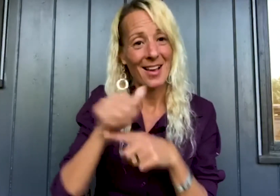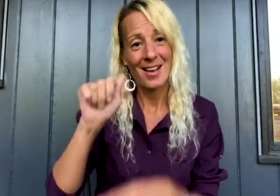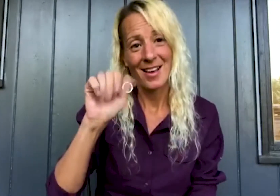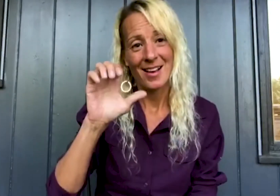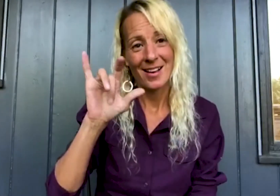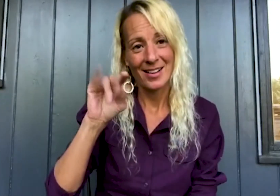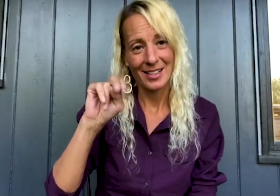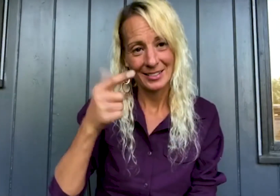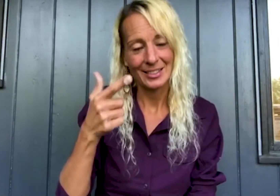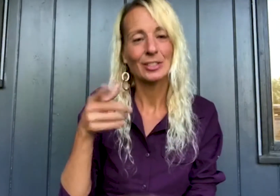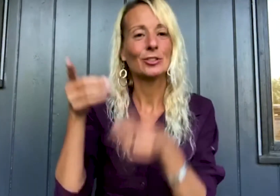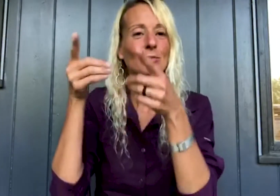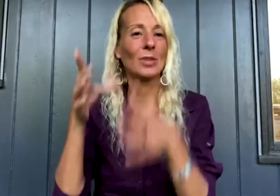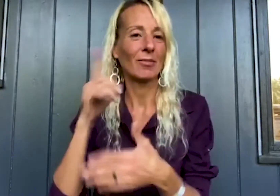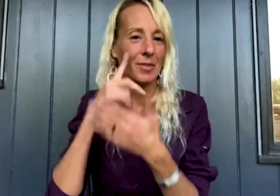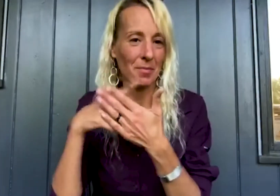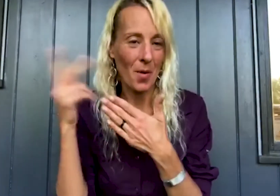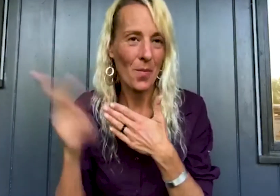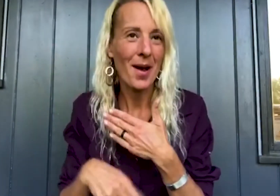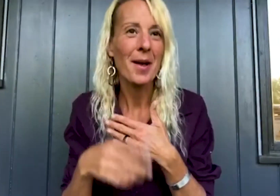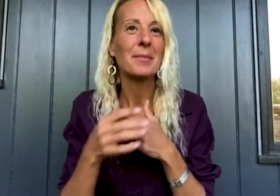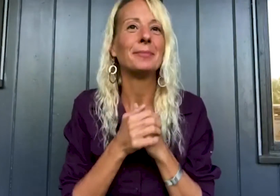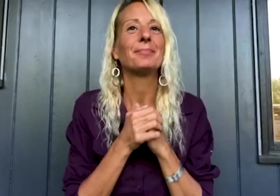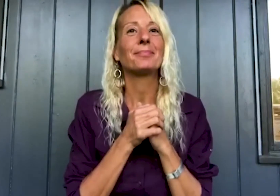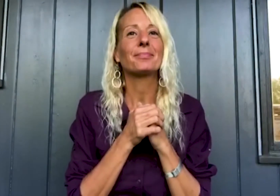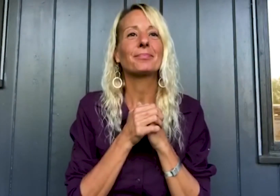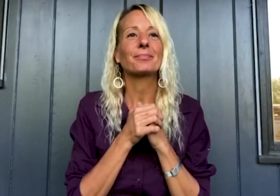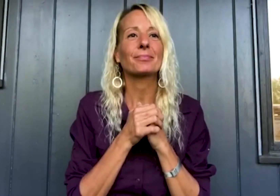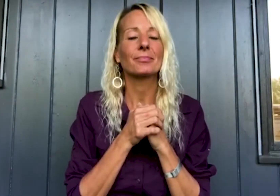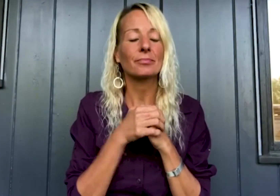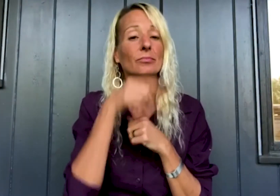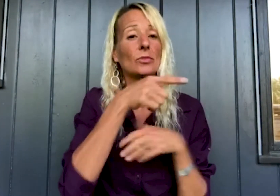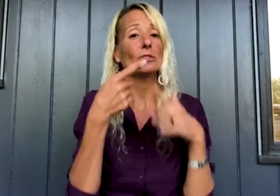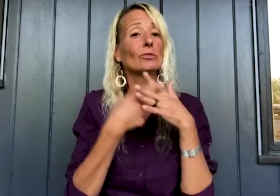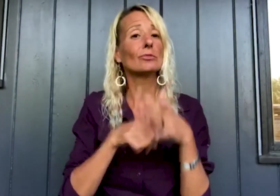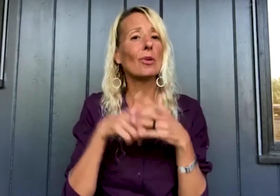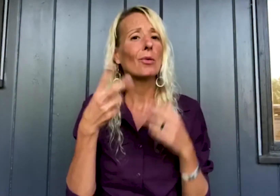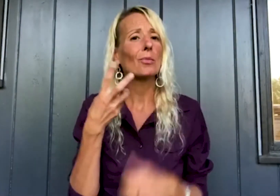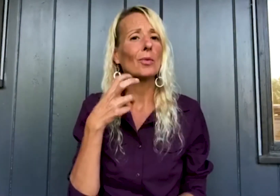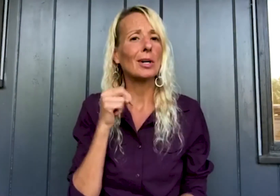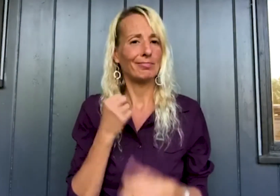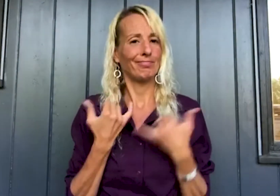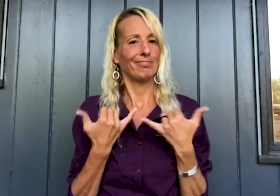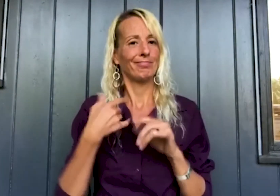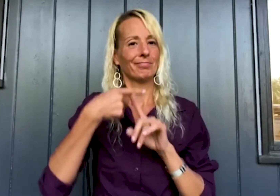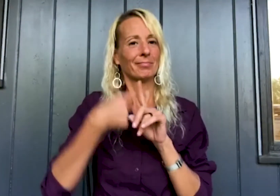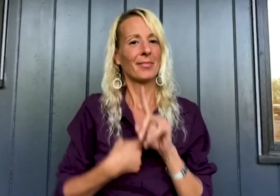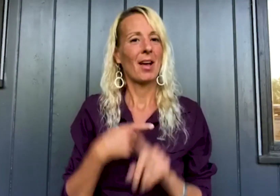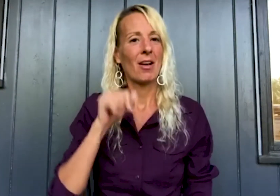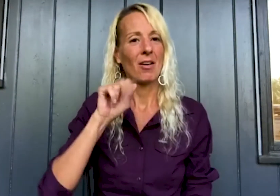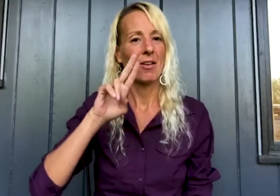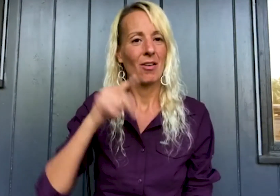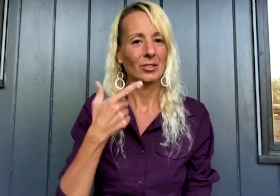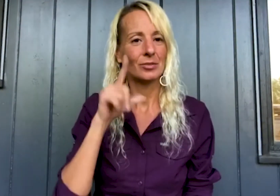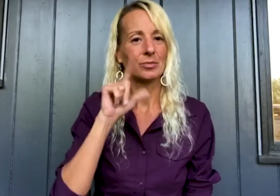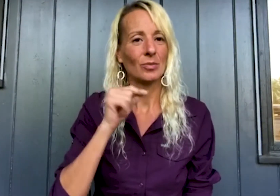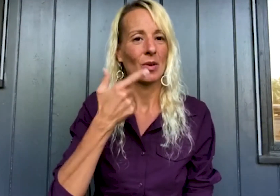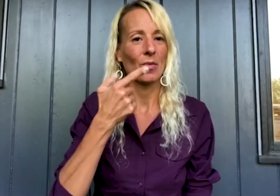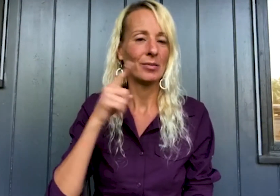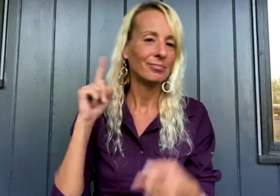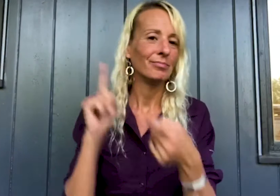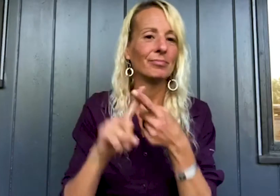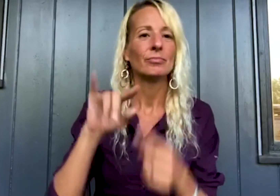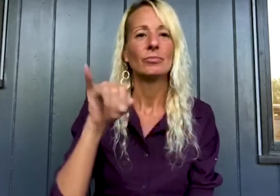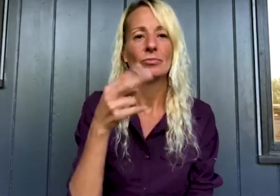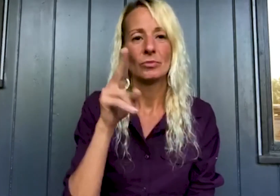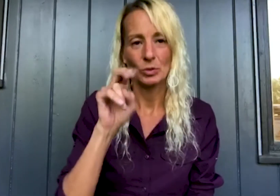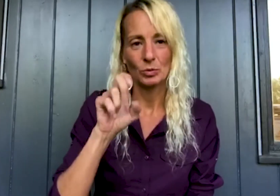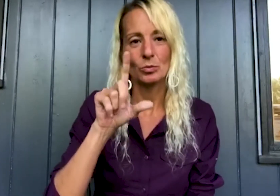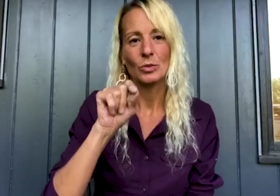will serve as the Acting AKSD Director from August 2021 to June 2022.